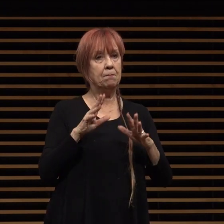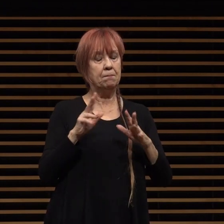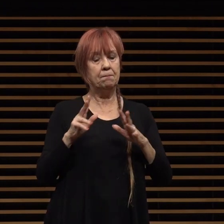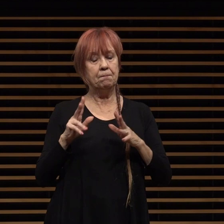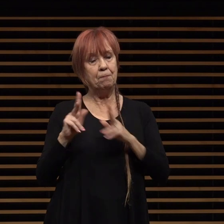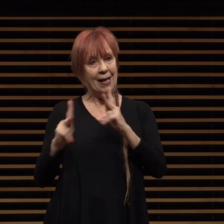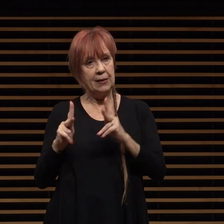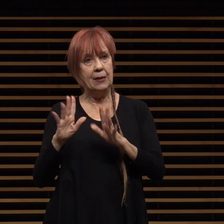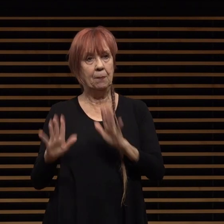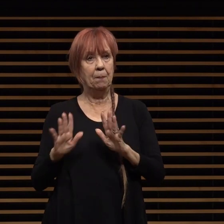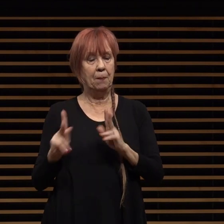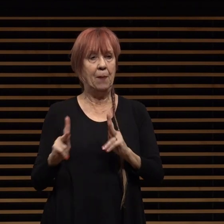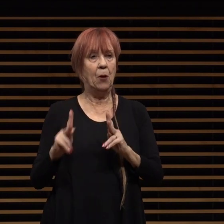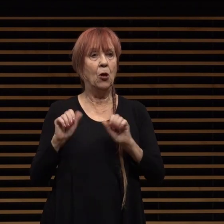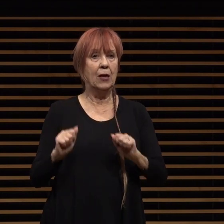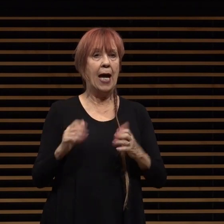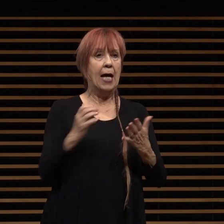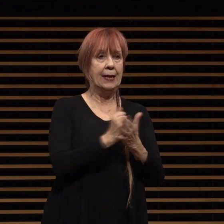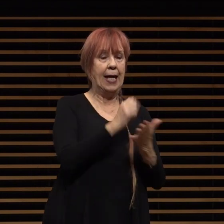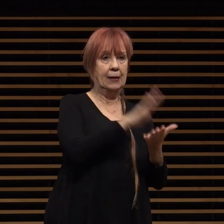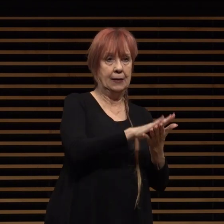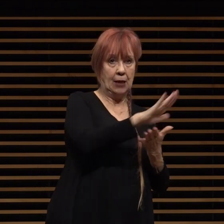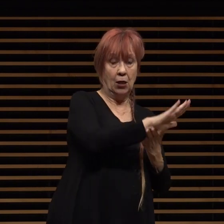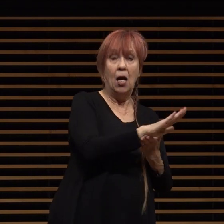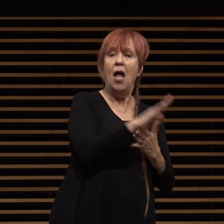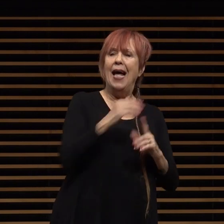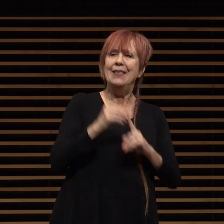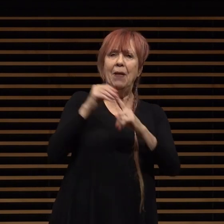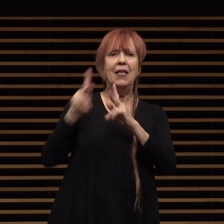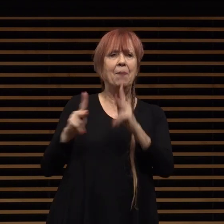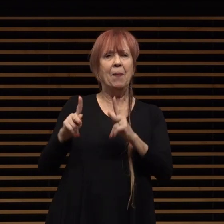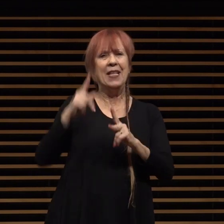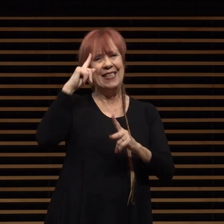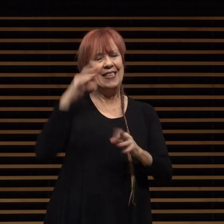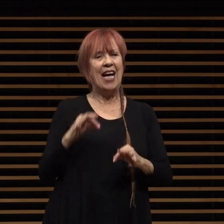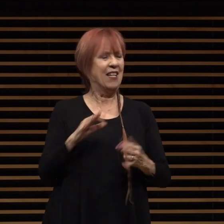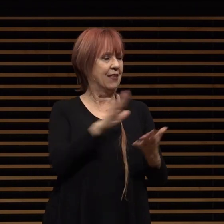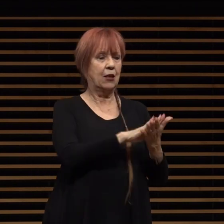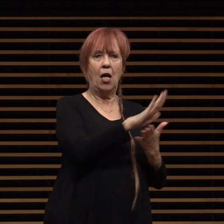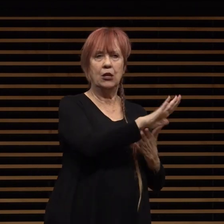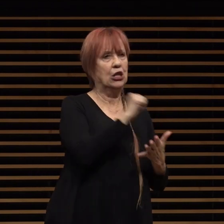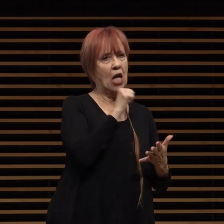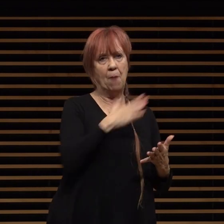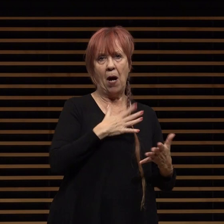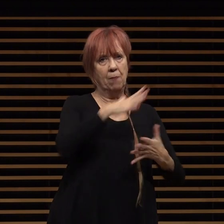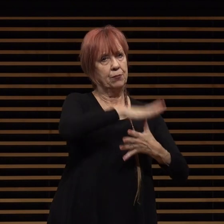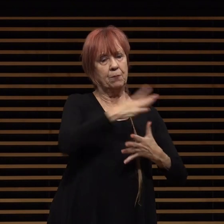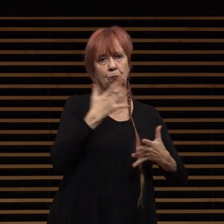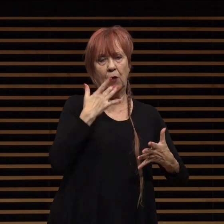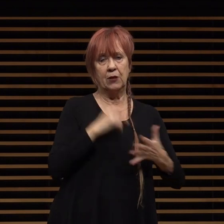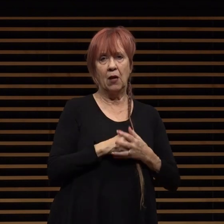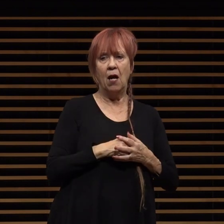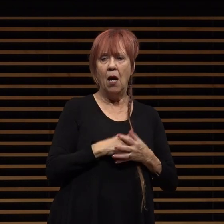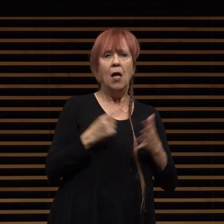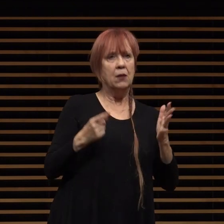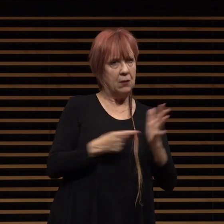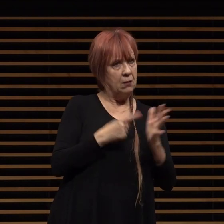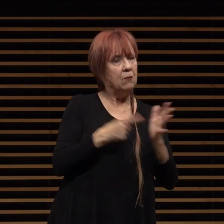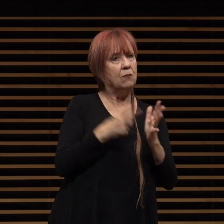that college is not their first or chosen path far too often we all see young people